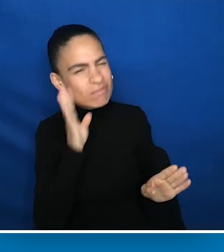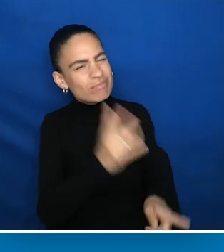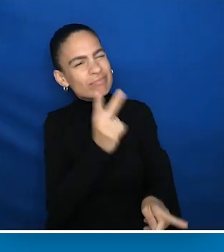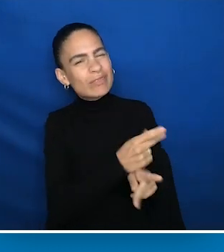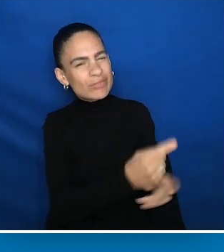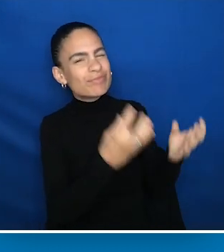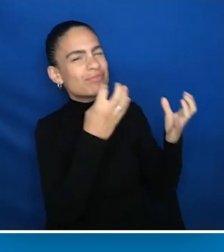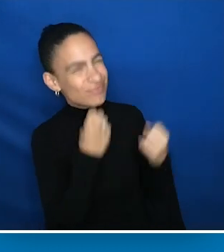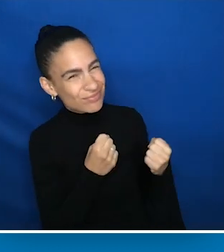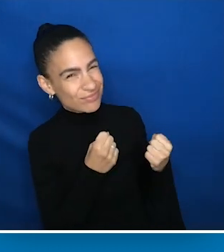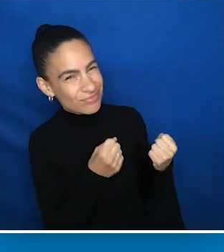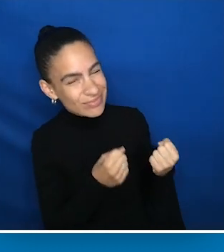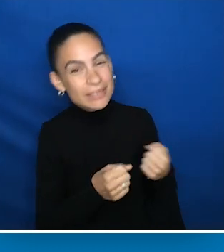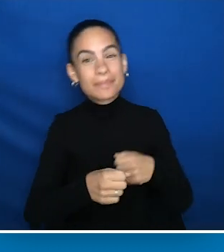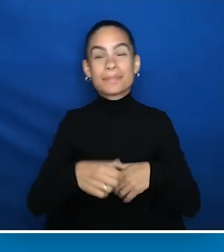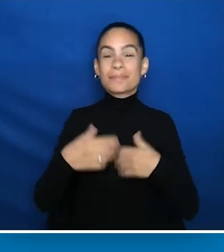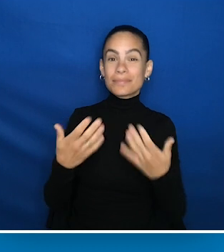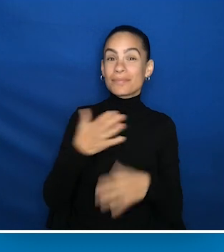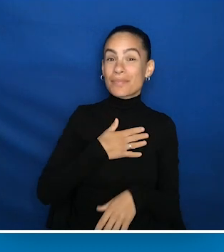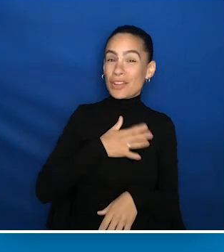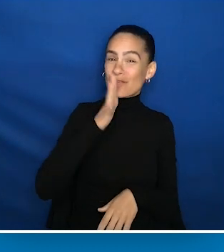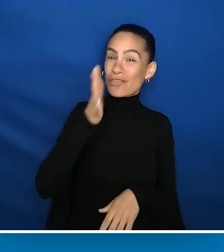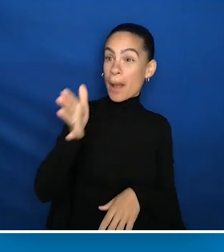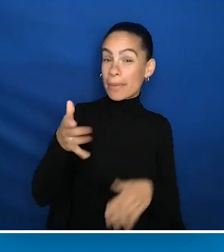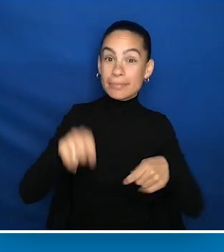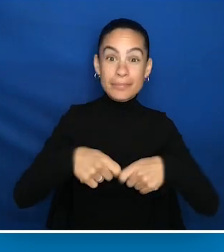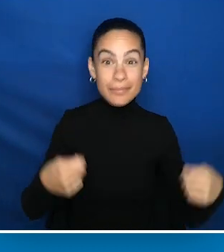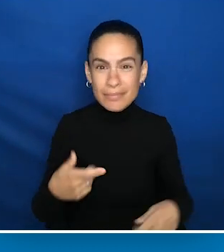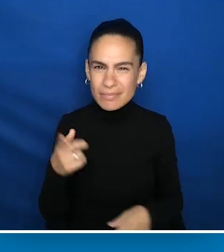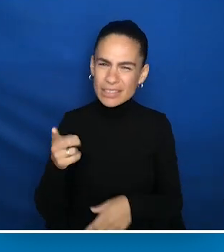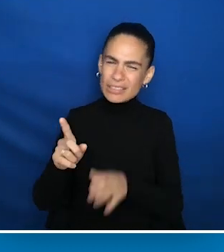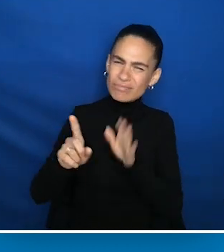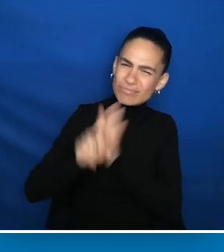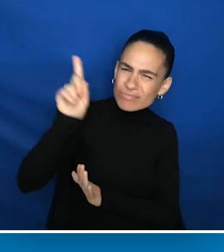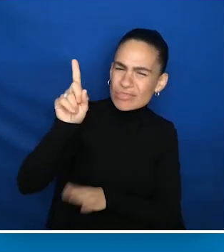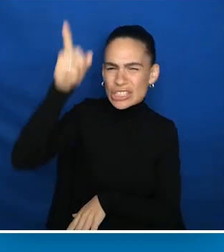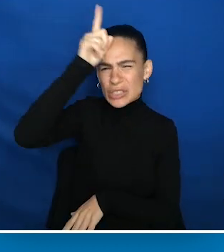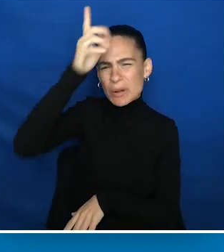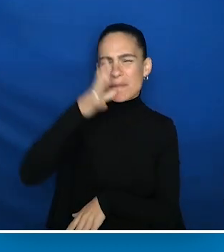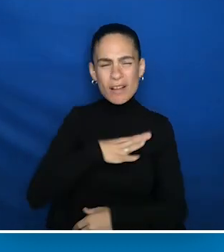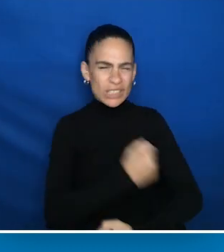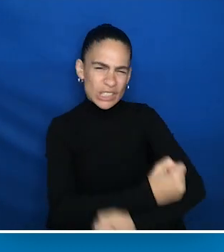And with that, my grandmother would wrap her large Teutonic arms around me and say, "I think we'll keep you."